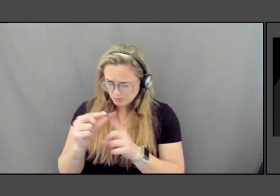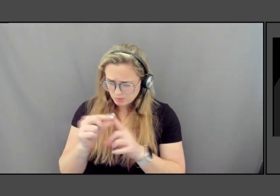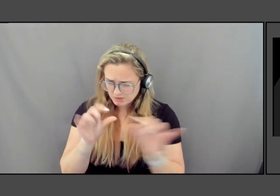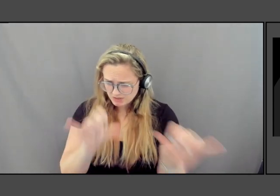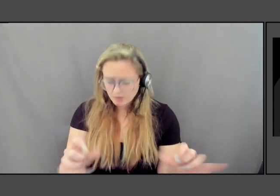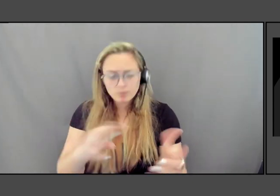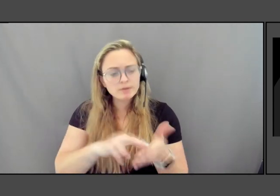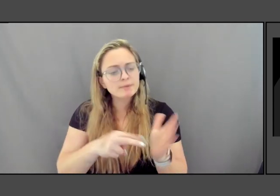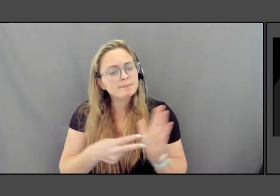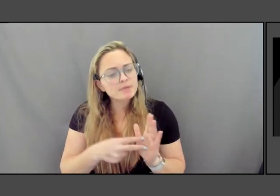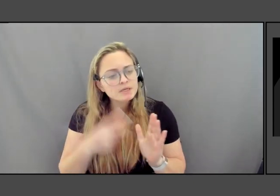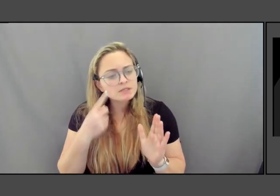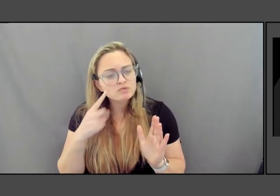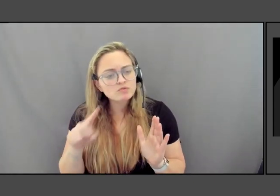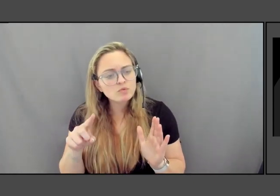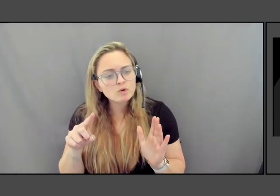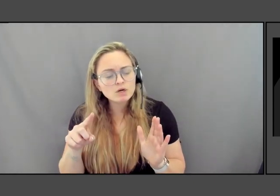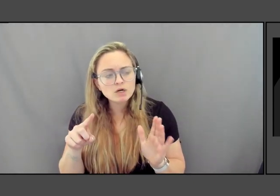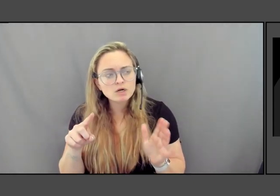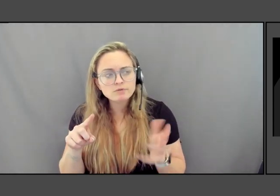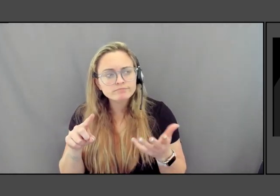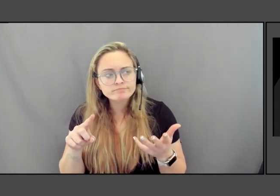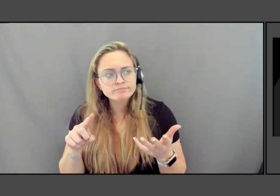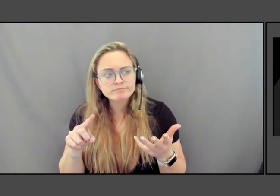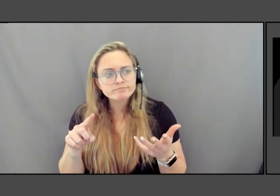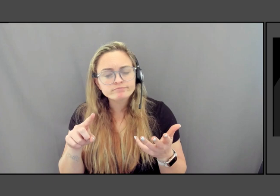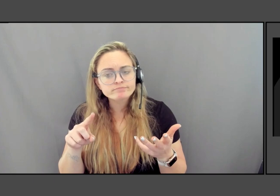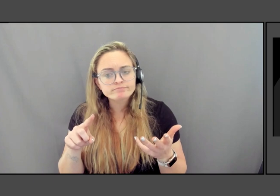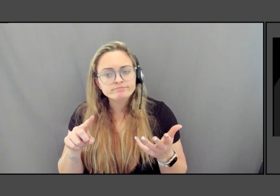you know, a surface, the history of a place for all time.